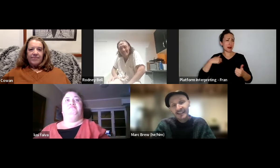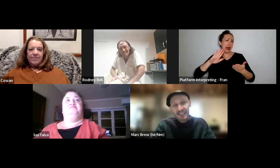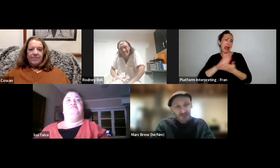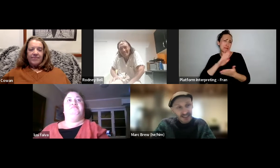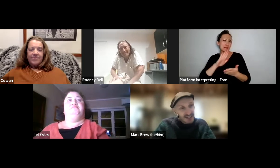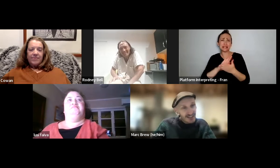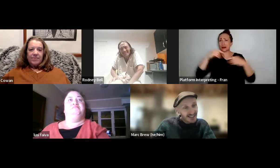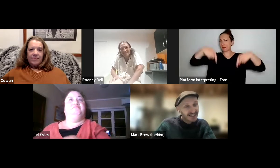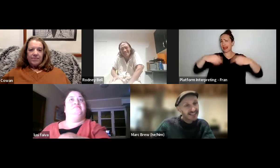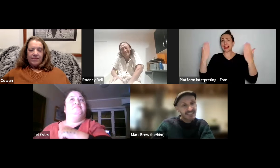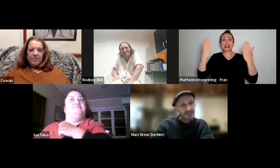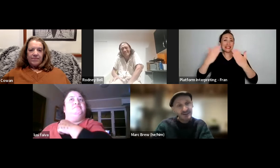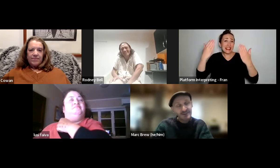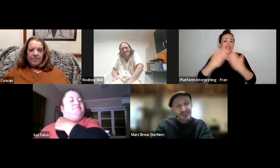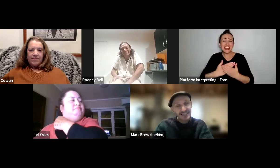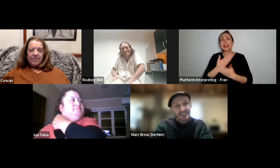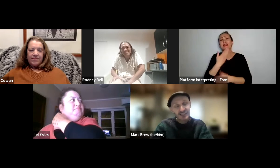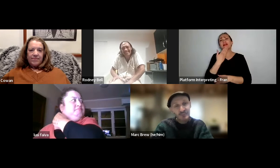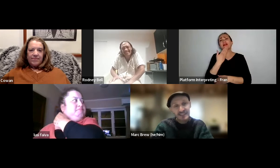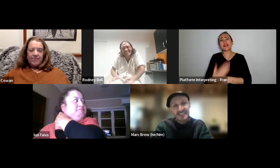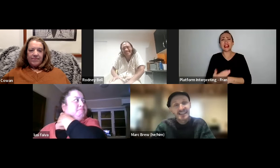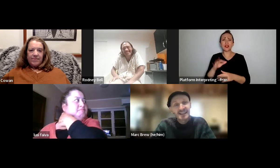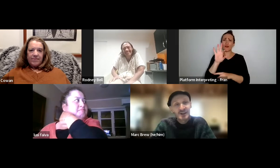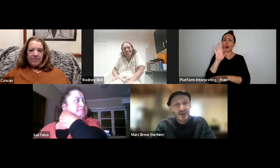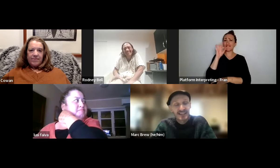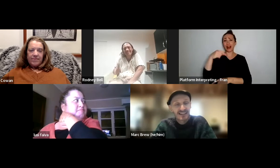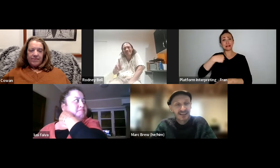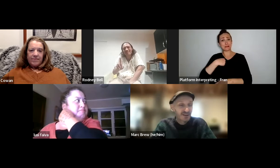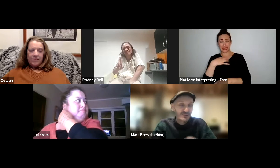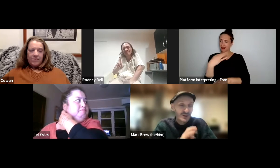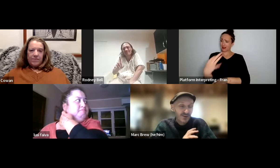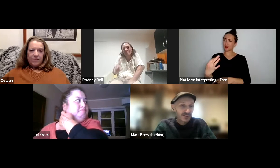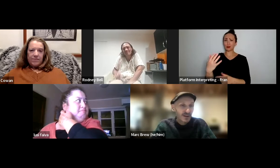your invitation, the artistic panel and Touch Compass, always a really wonderful